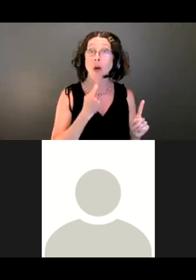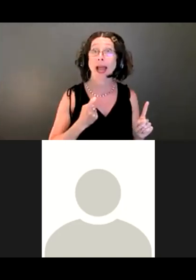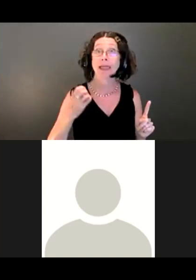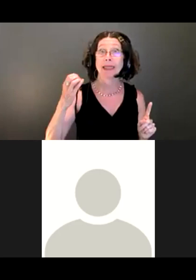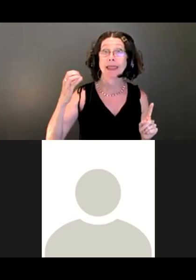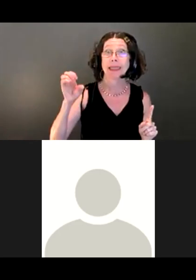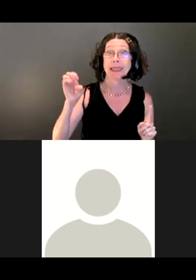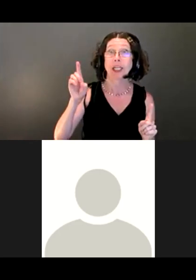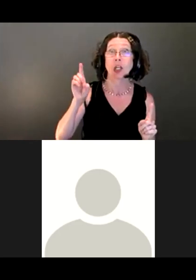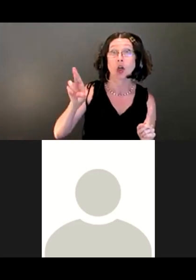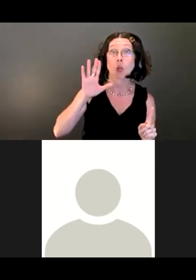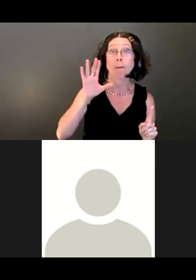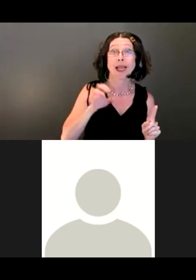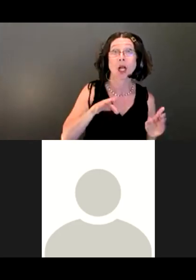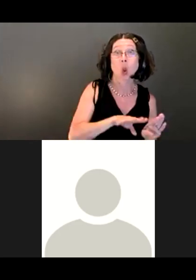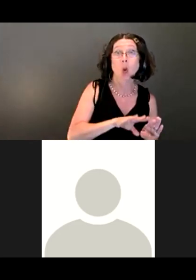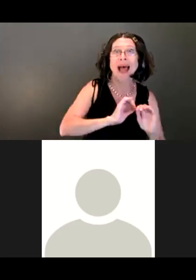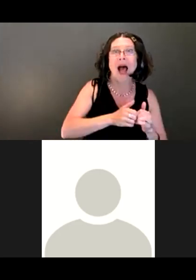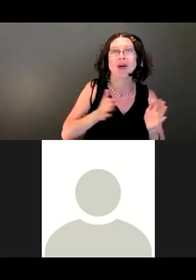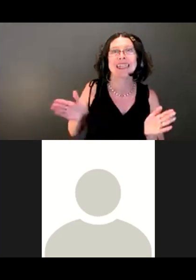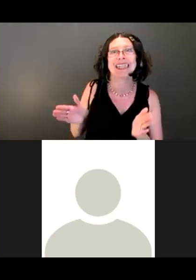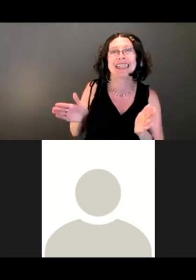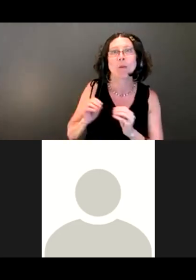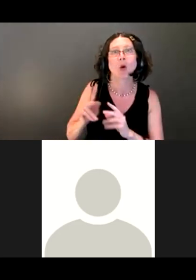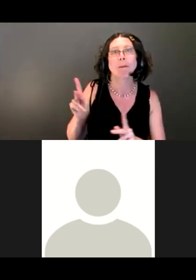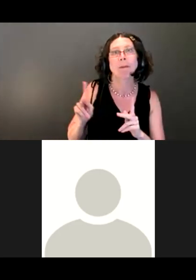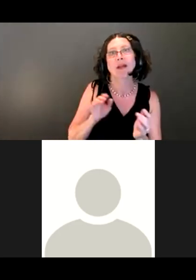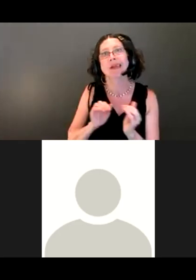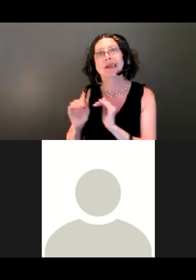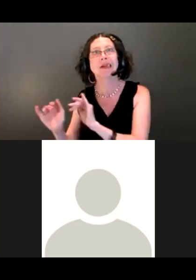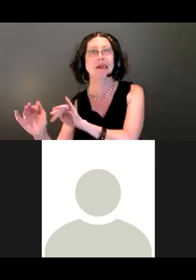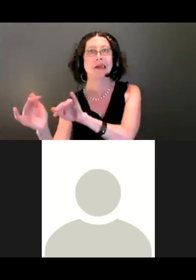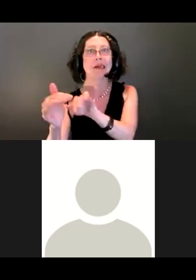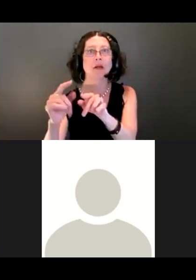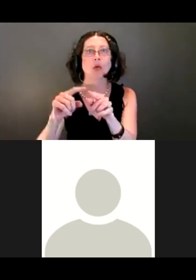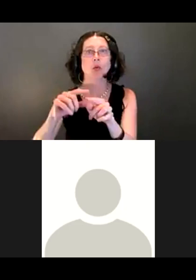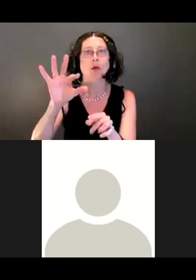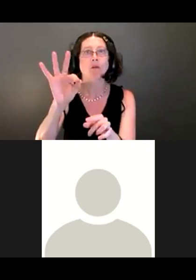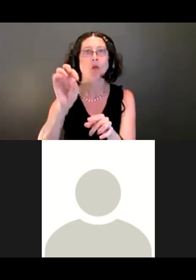How can we get more people to the Forest Drive area? And whether they're parking or it's public transportation or something.